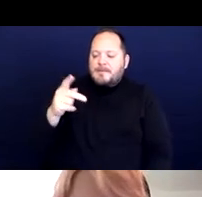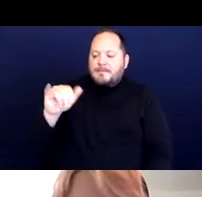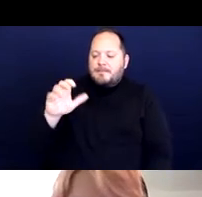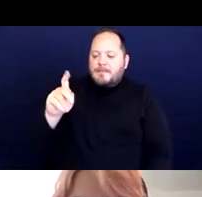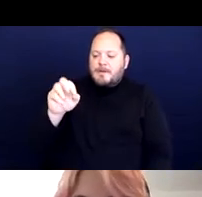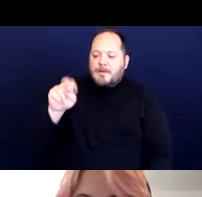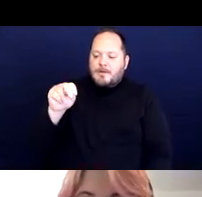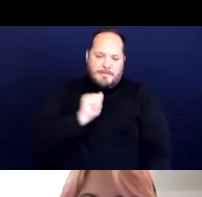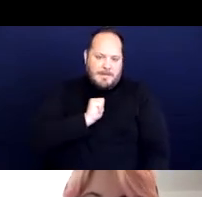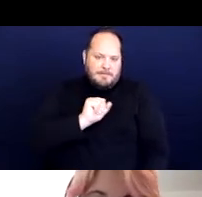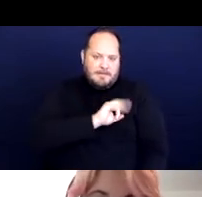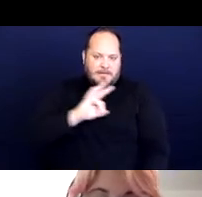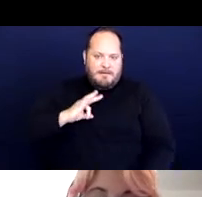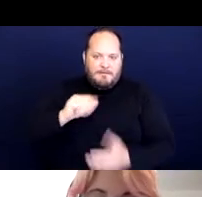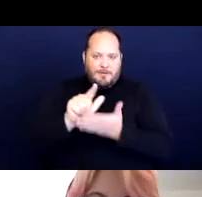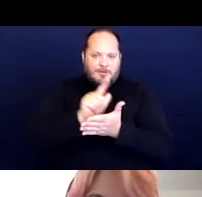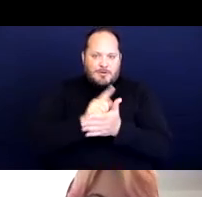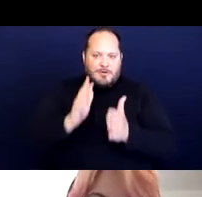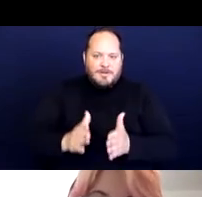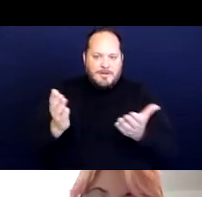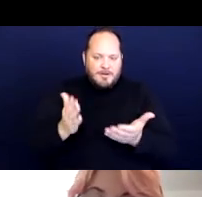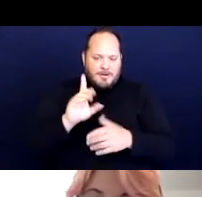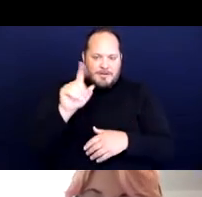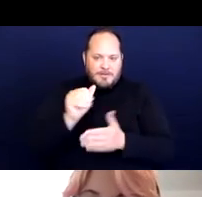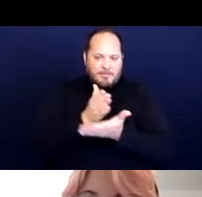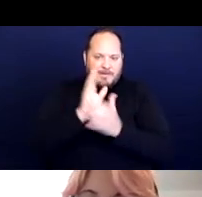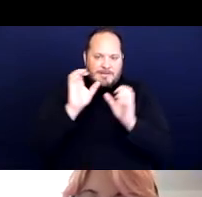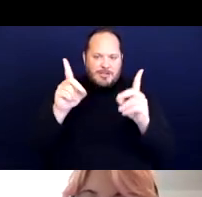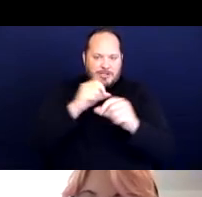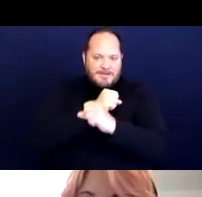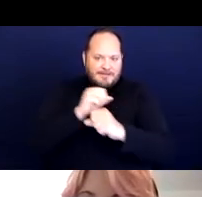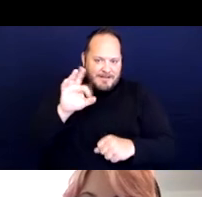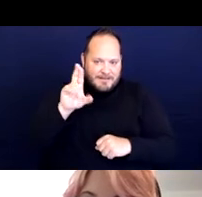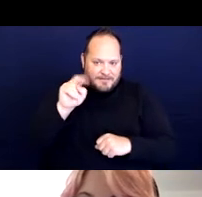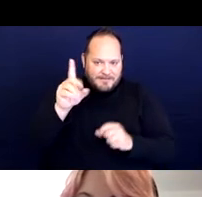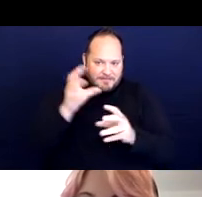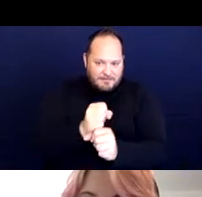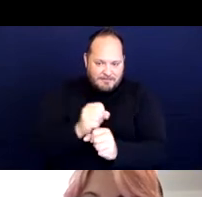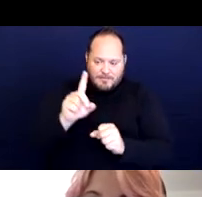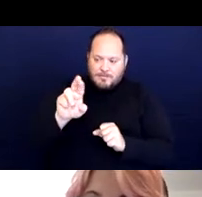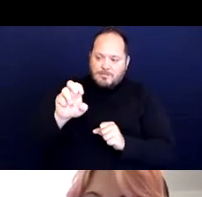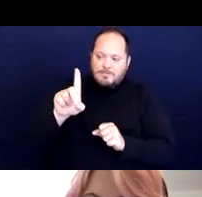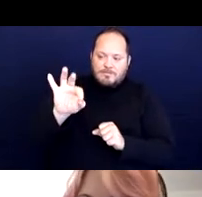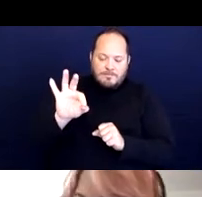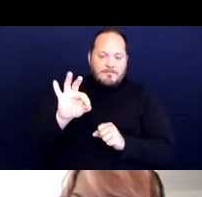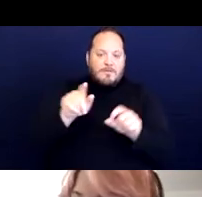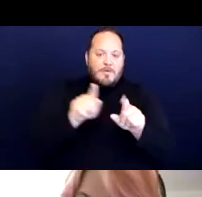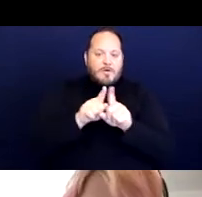at a Disability Rights Education Defense Fund. And I wanted to also give my co-panelists Elaine